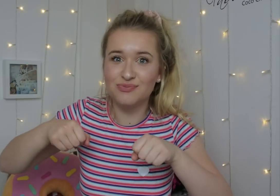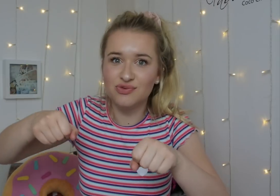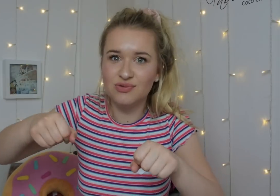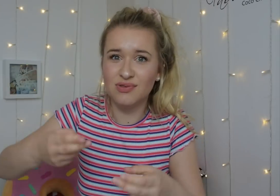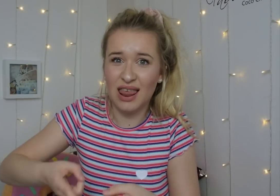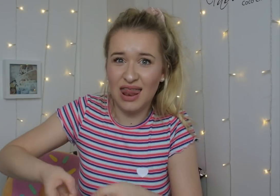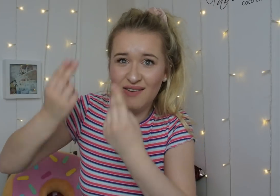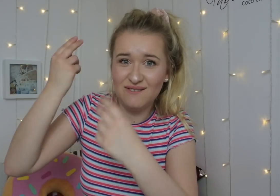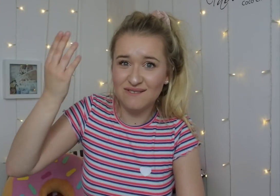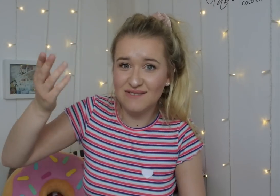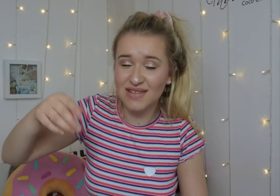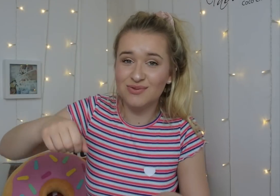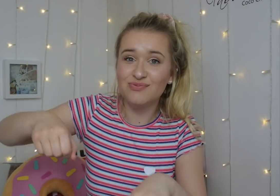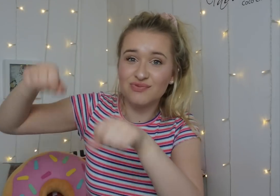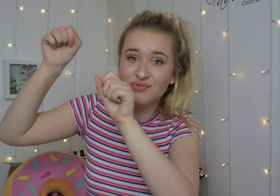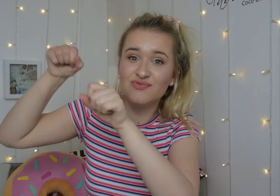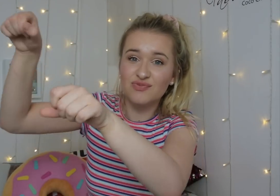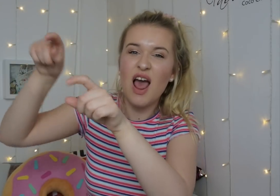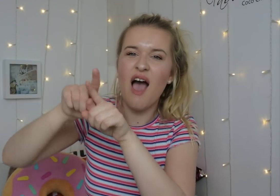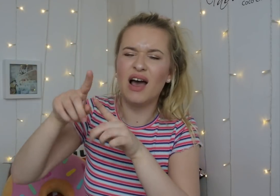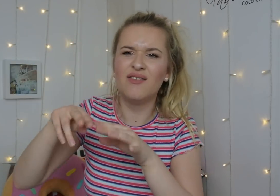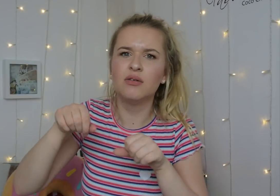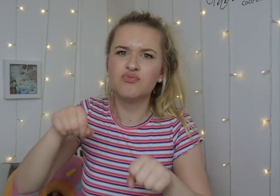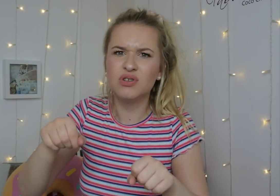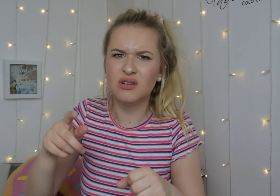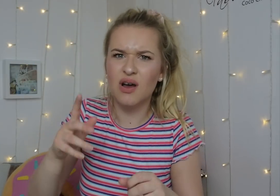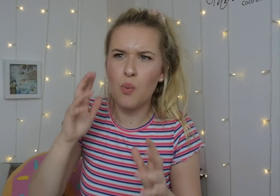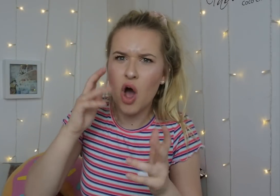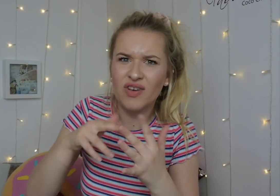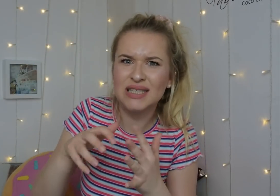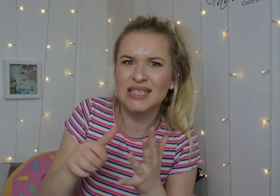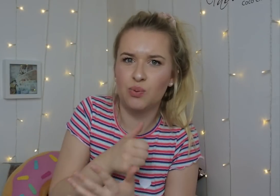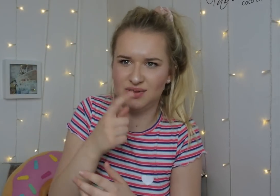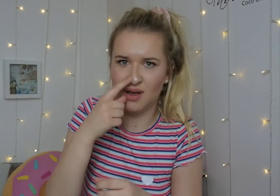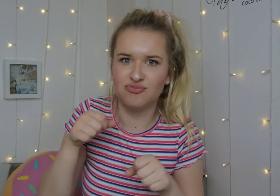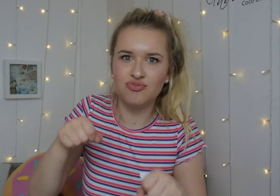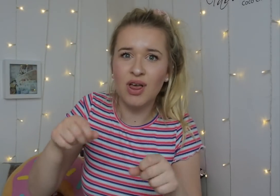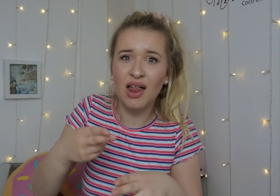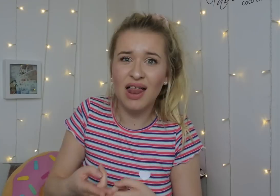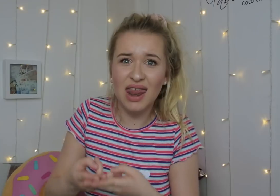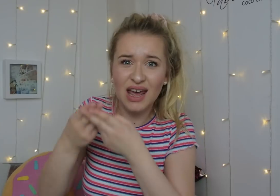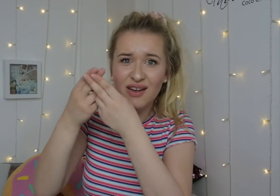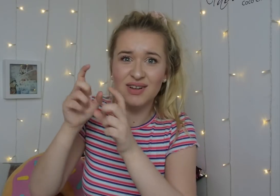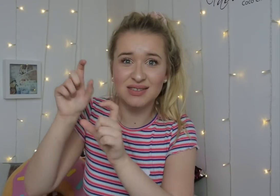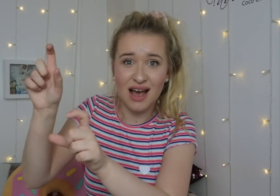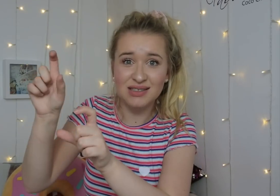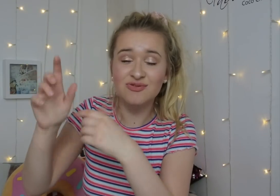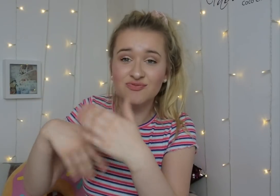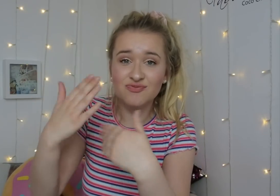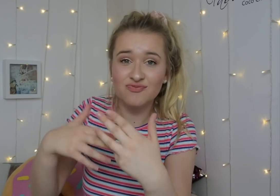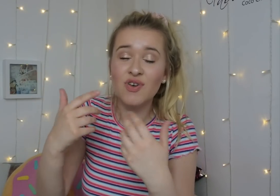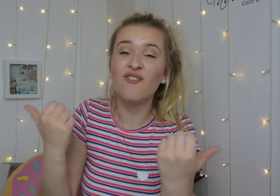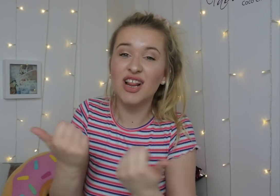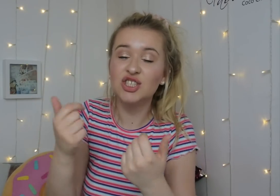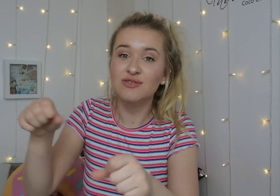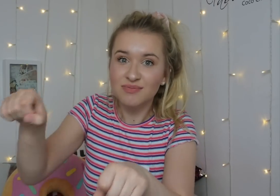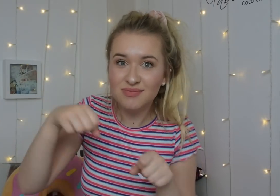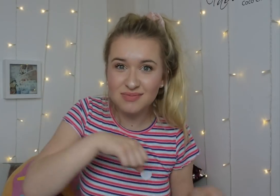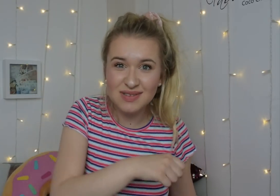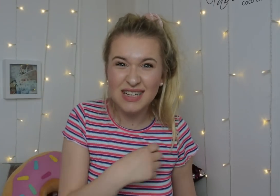where you put your bike in the lift to keep them safe.